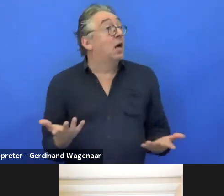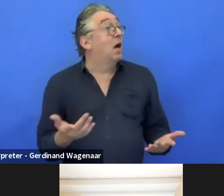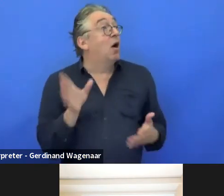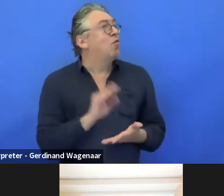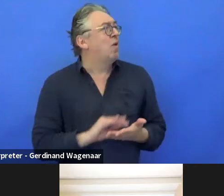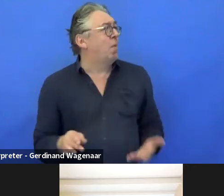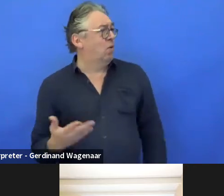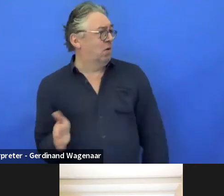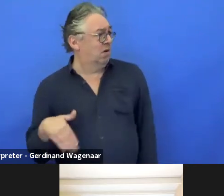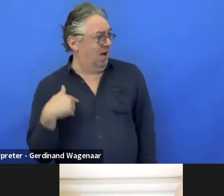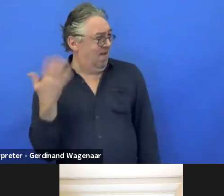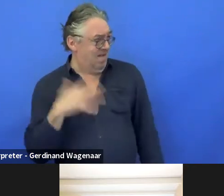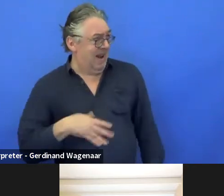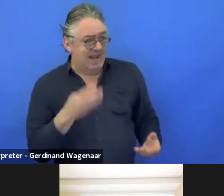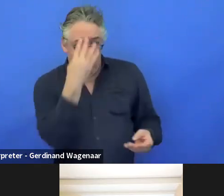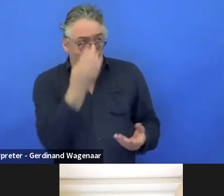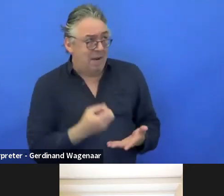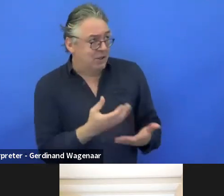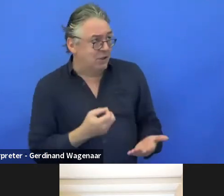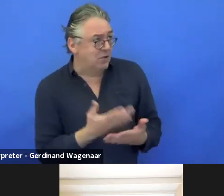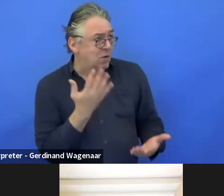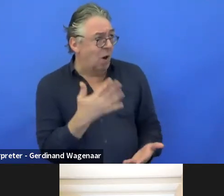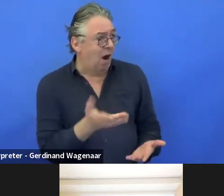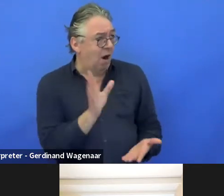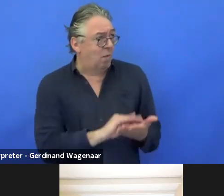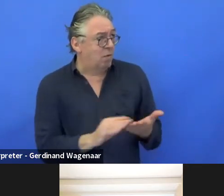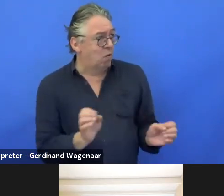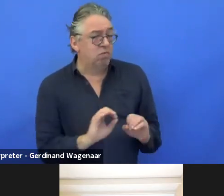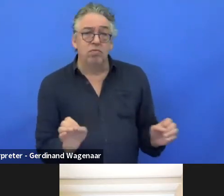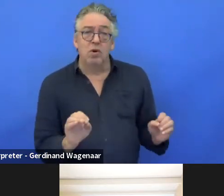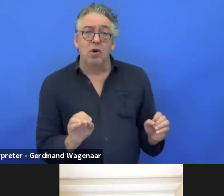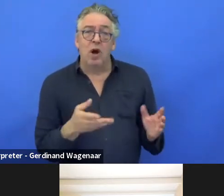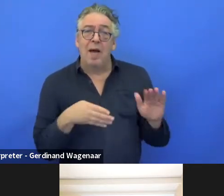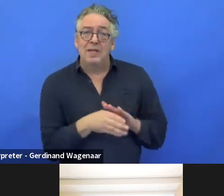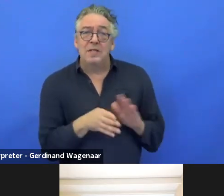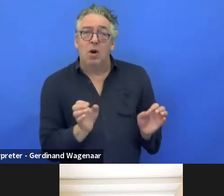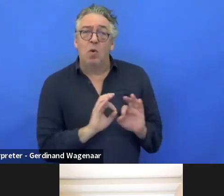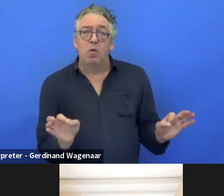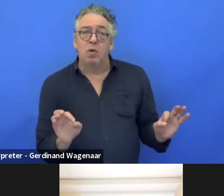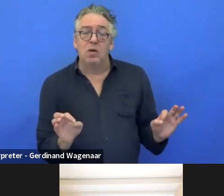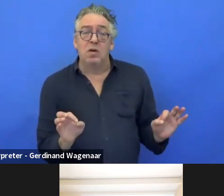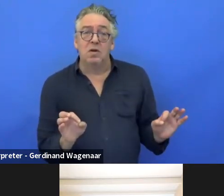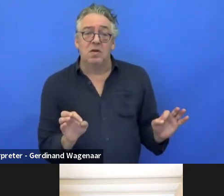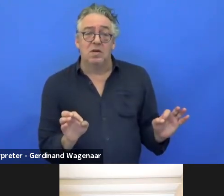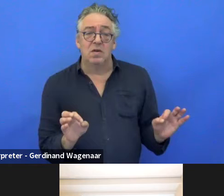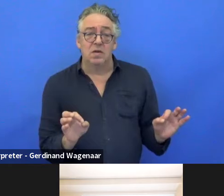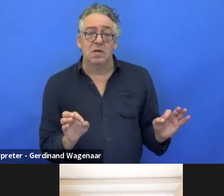And in addition, why is there not an accessible version of the report? , for instance.